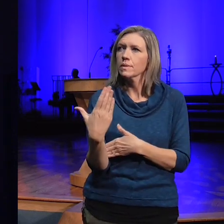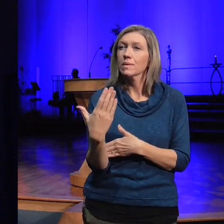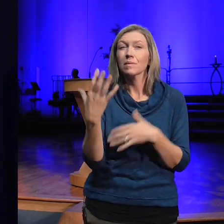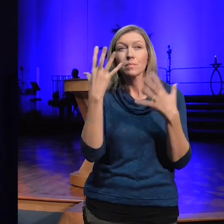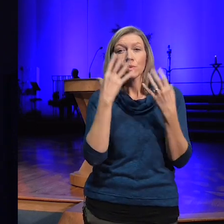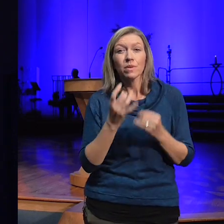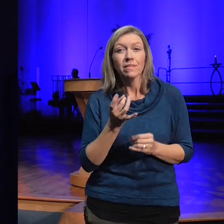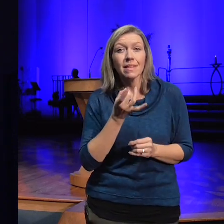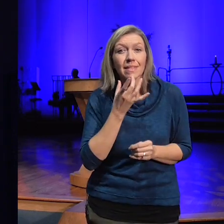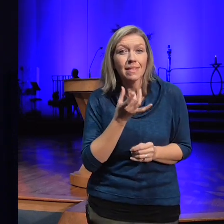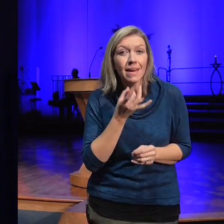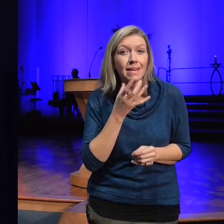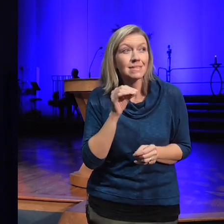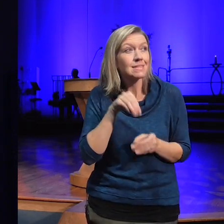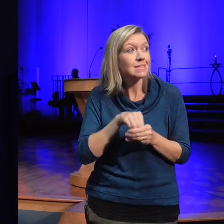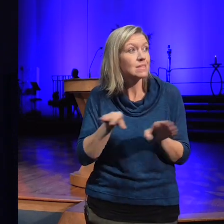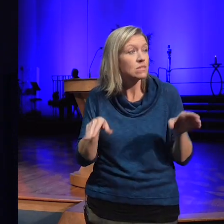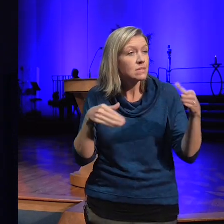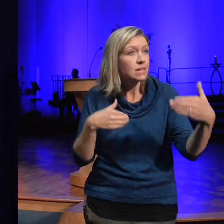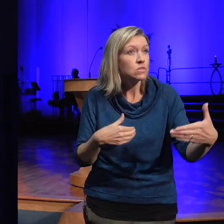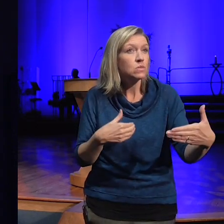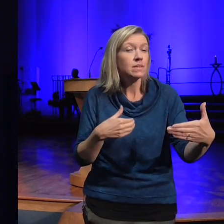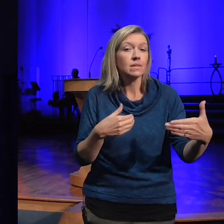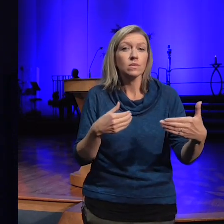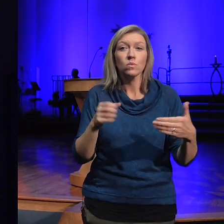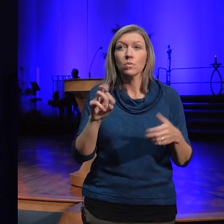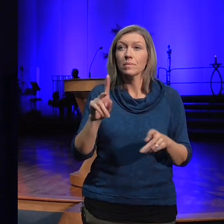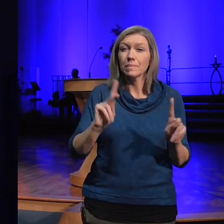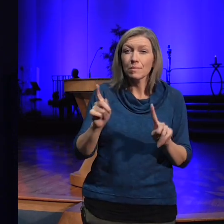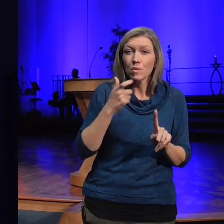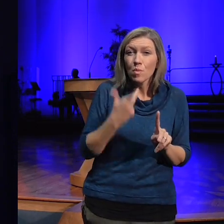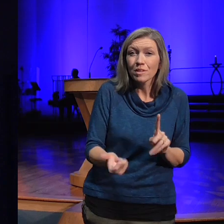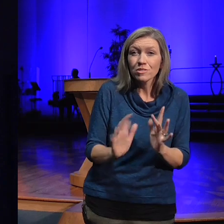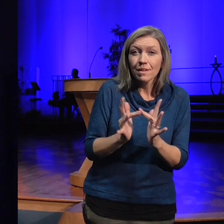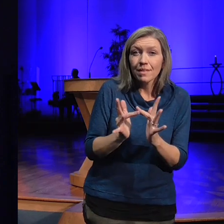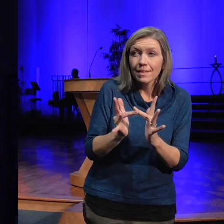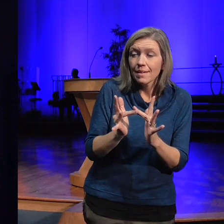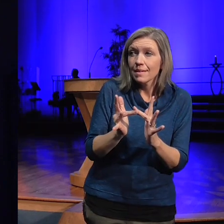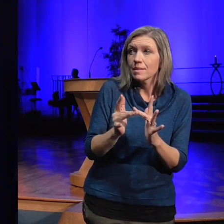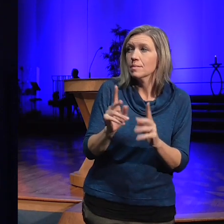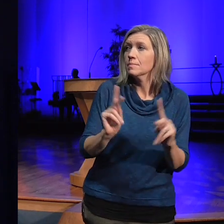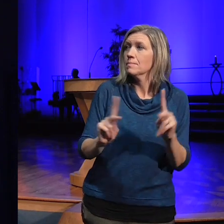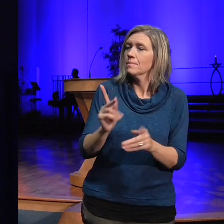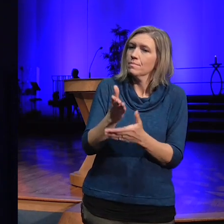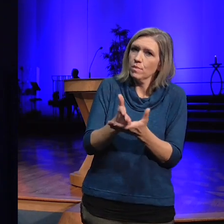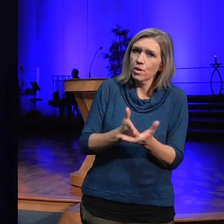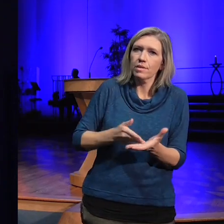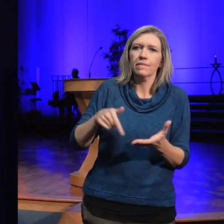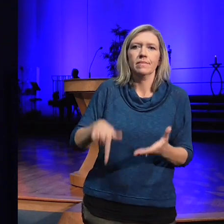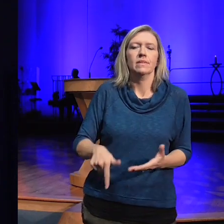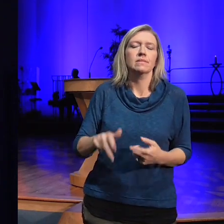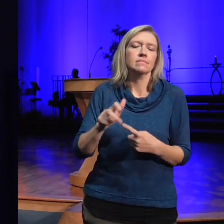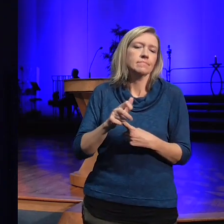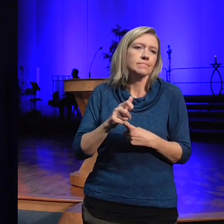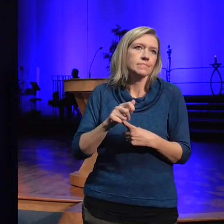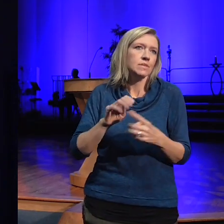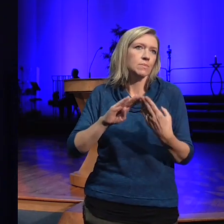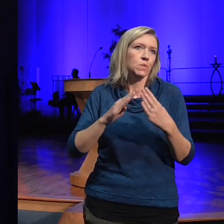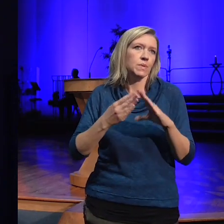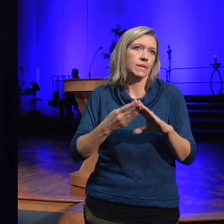online all who are a part of this amazing Mile High Community knowing that we come together in